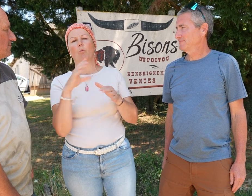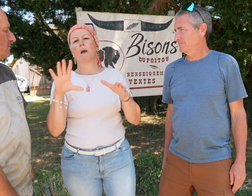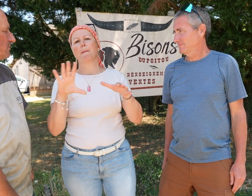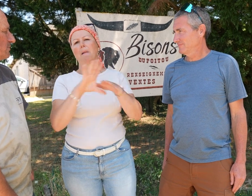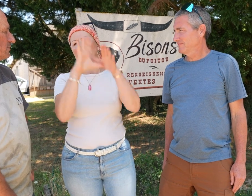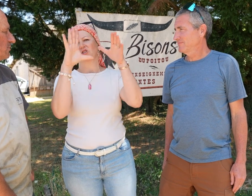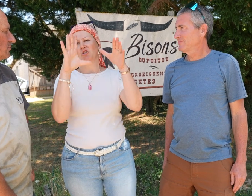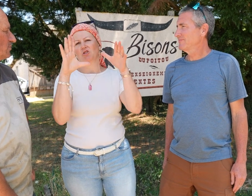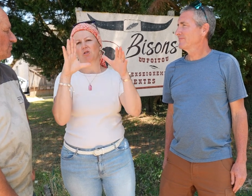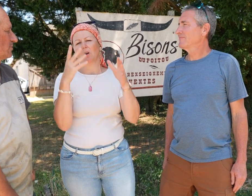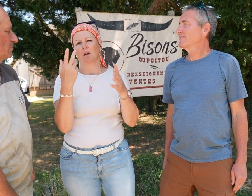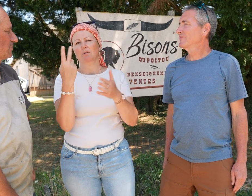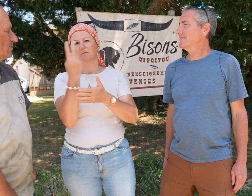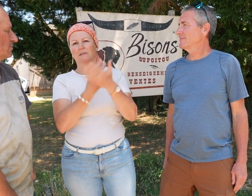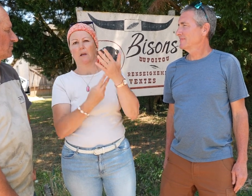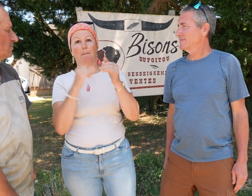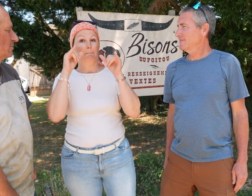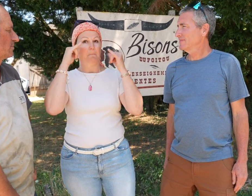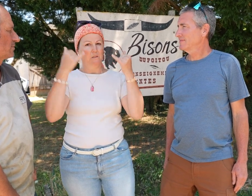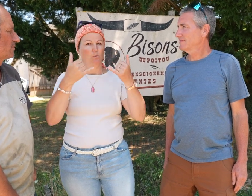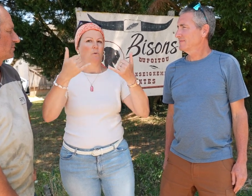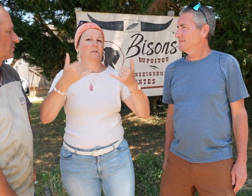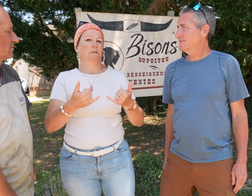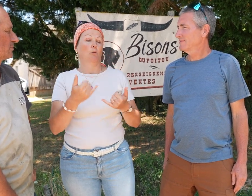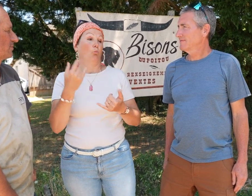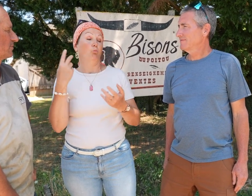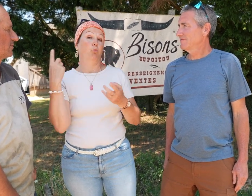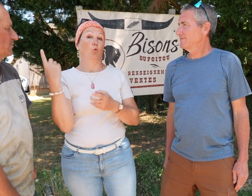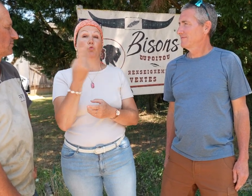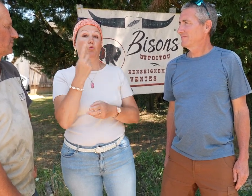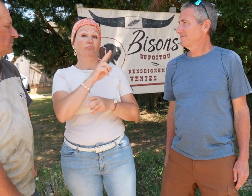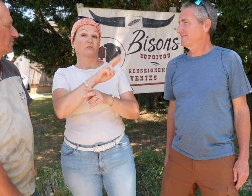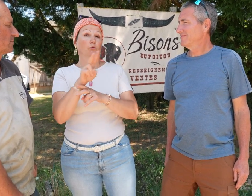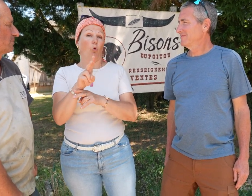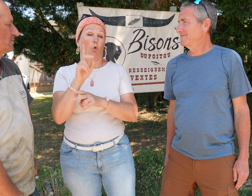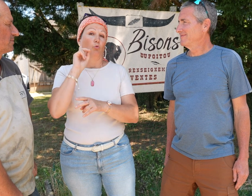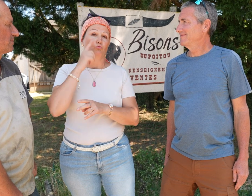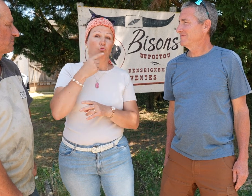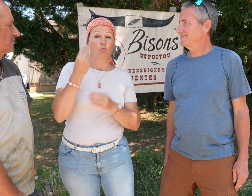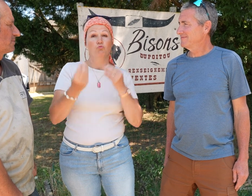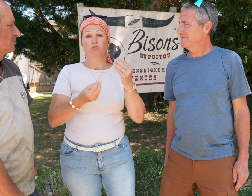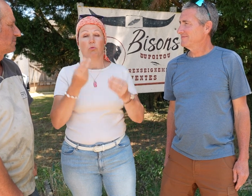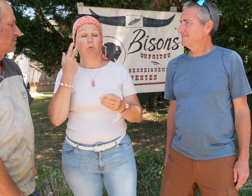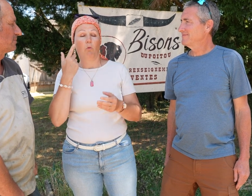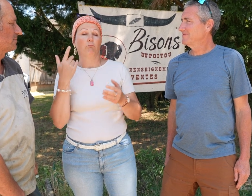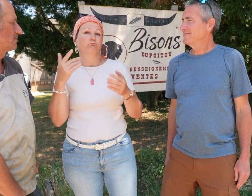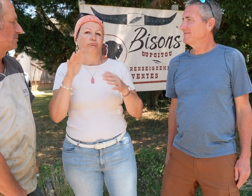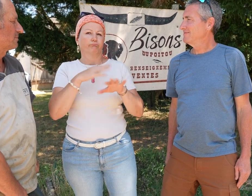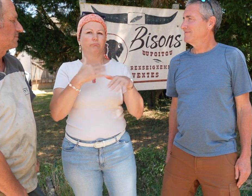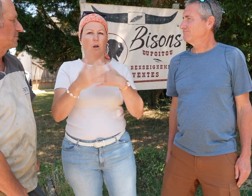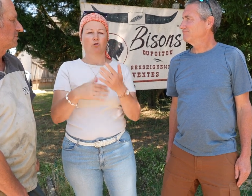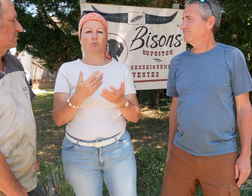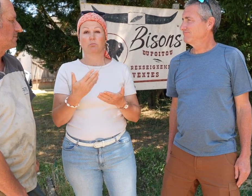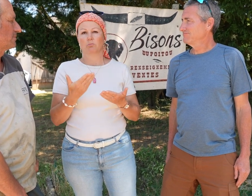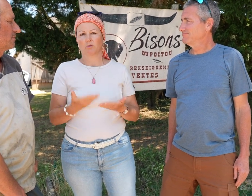our design needs to be perfect.